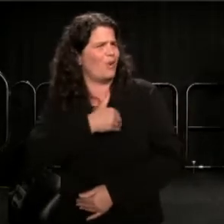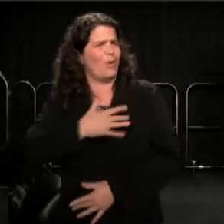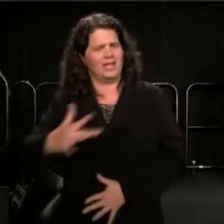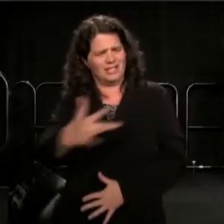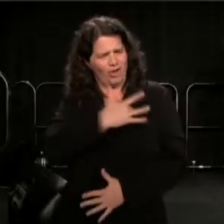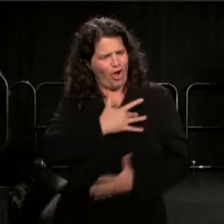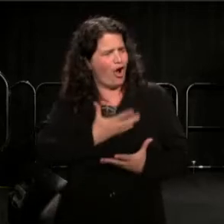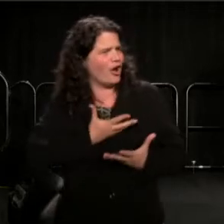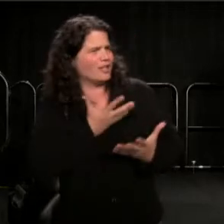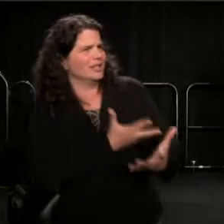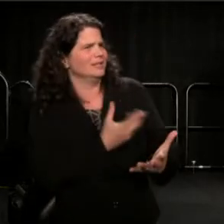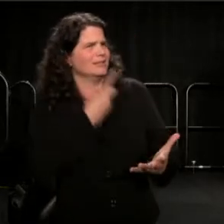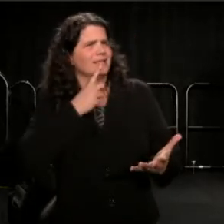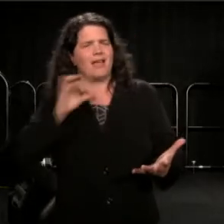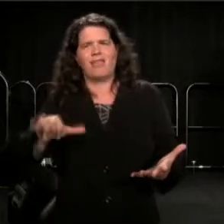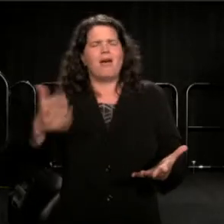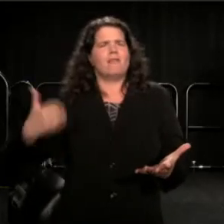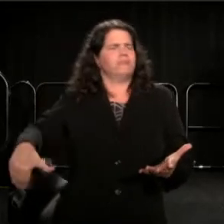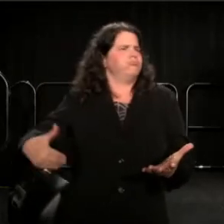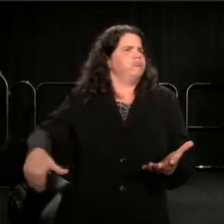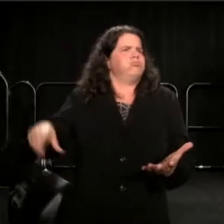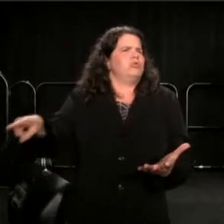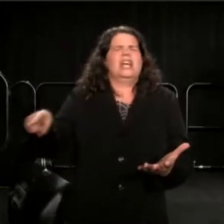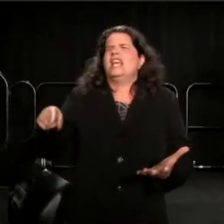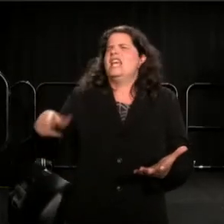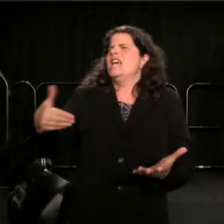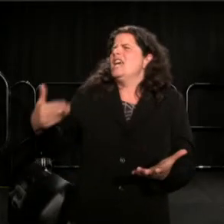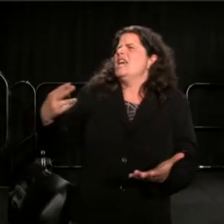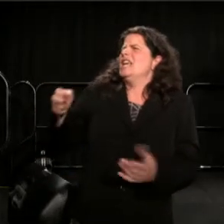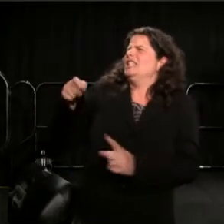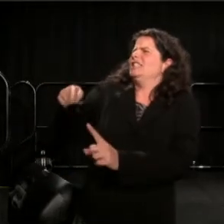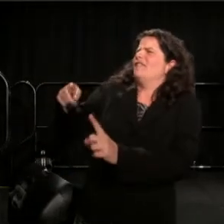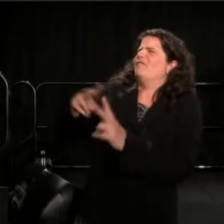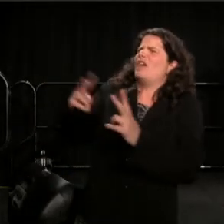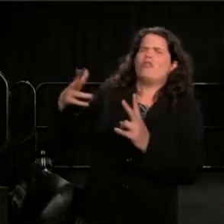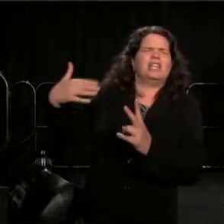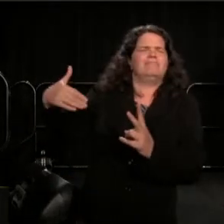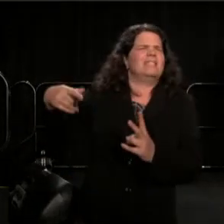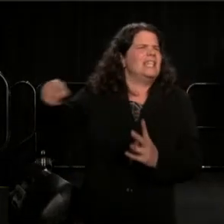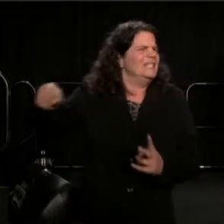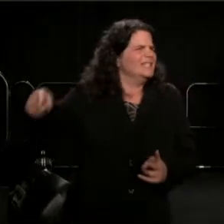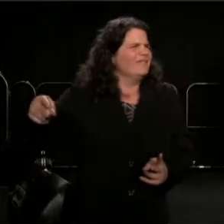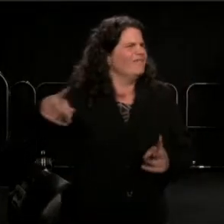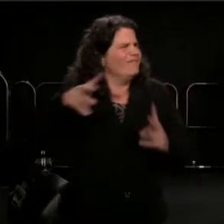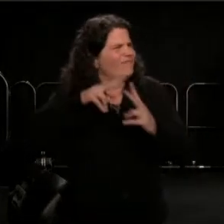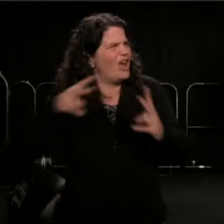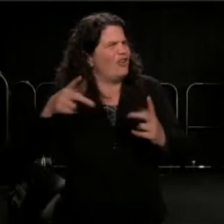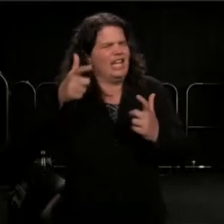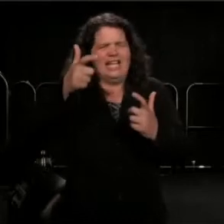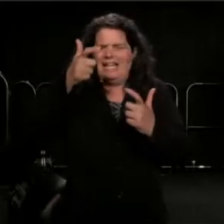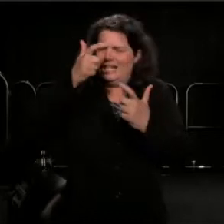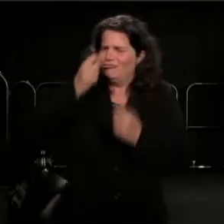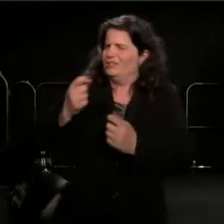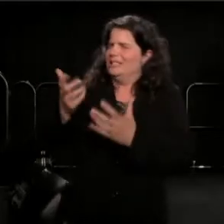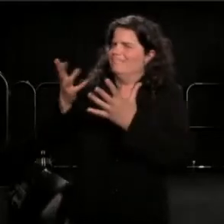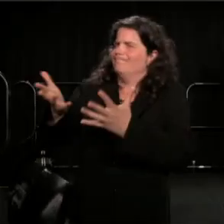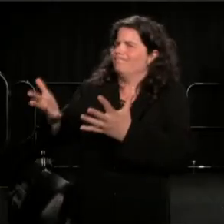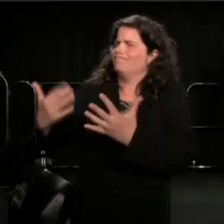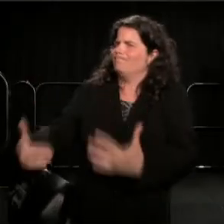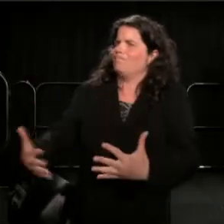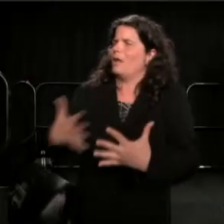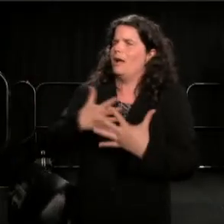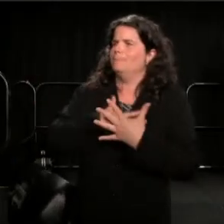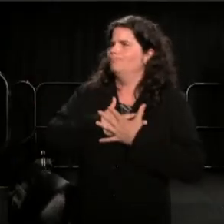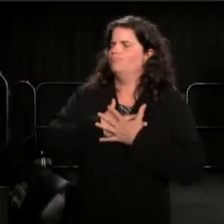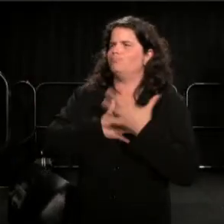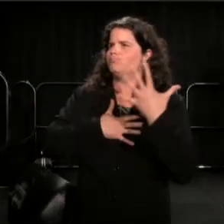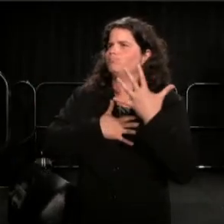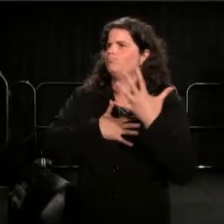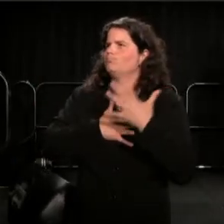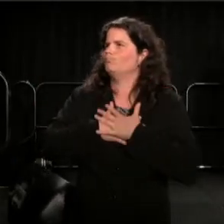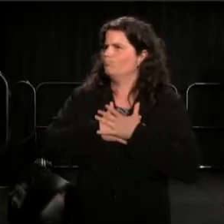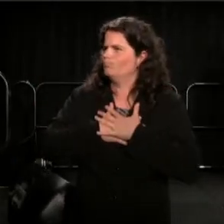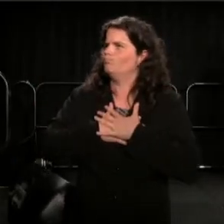He's a very interesting man.